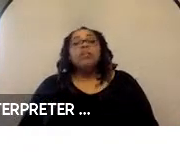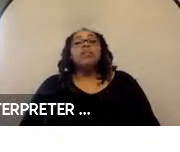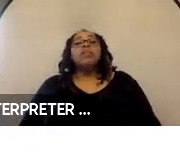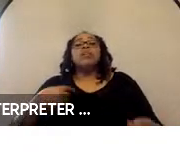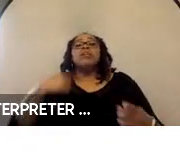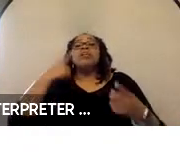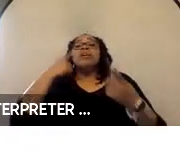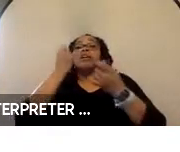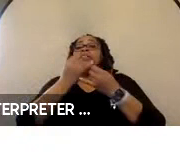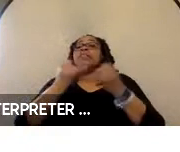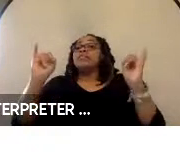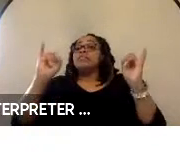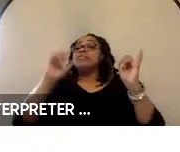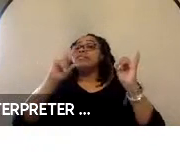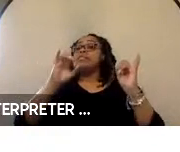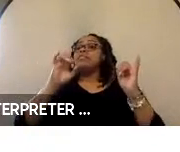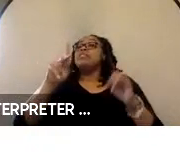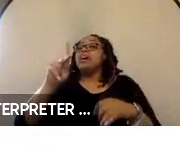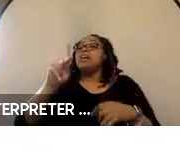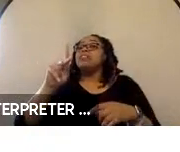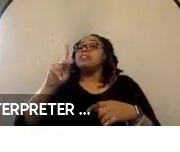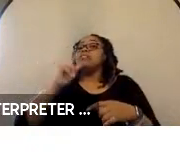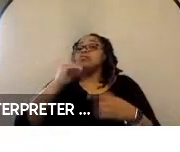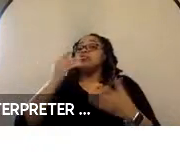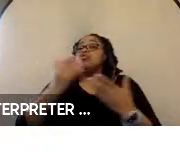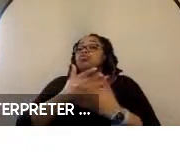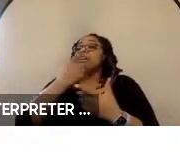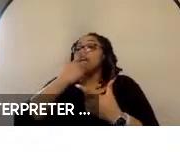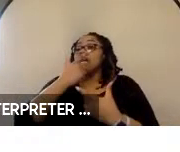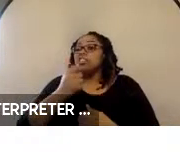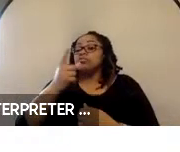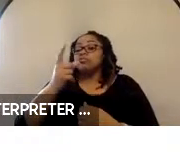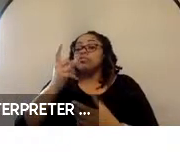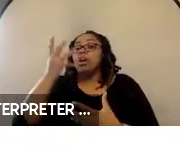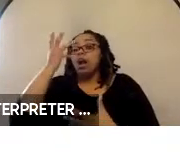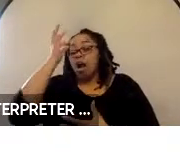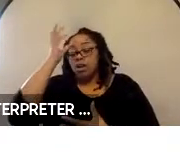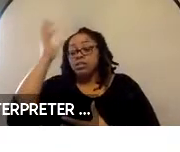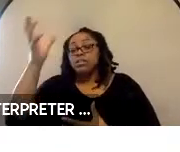options maybe has kind of renewed interest in the UD concept. So, we have started this